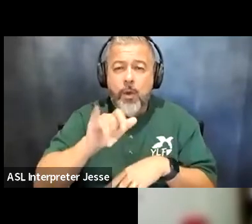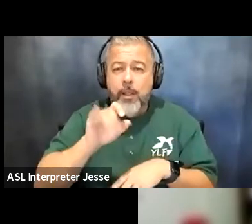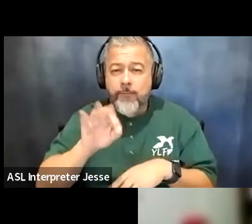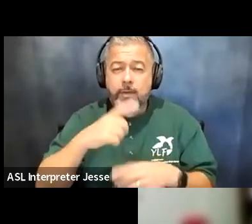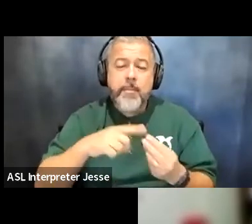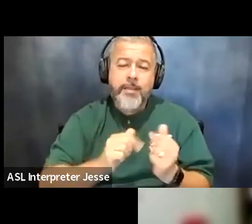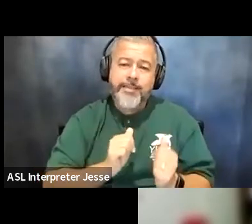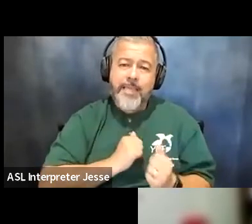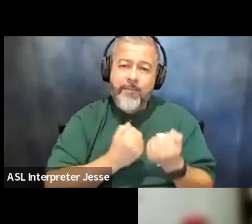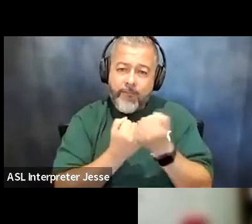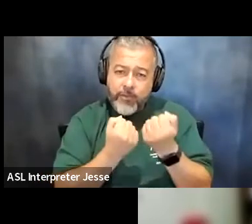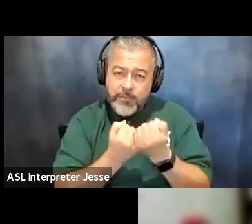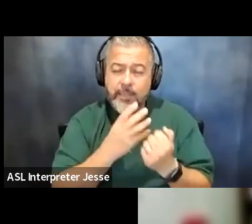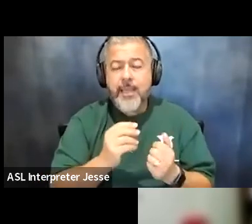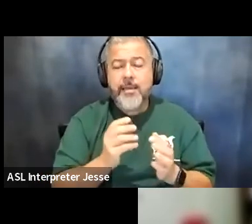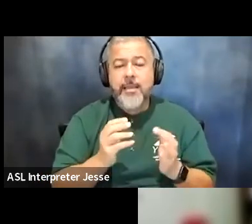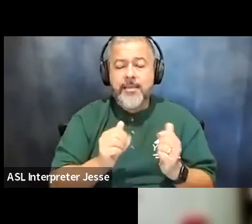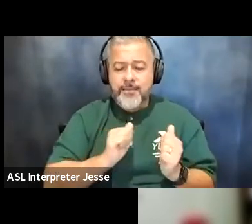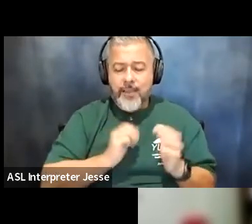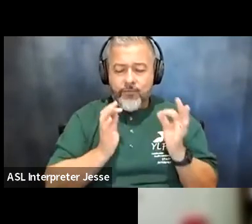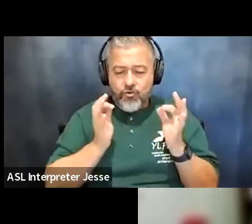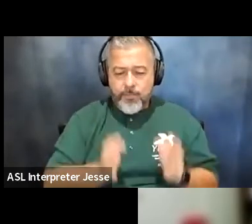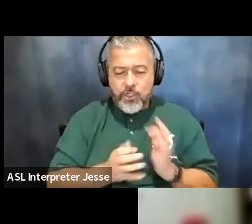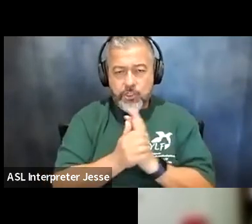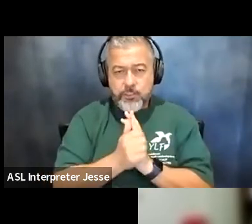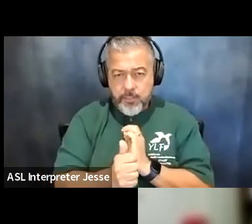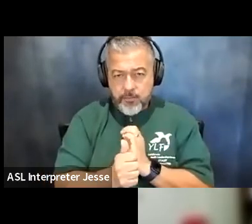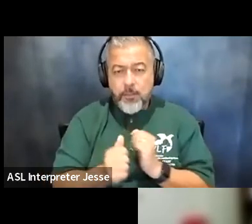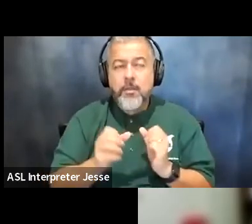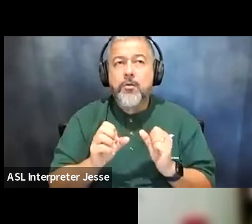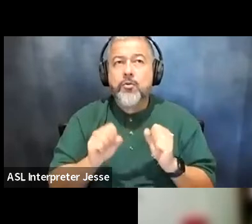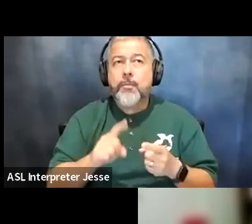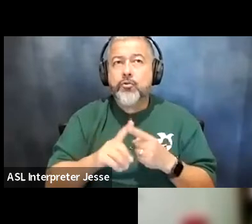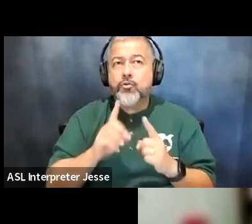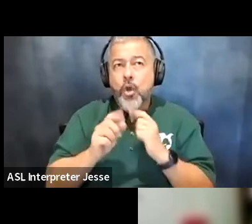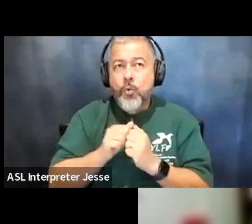and self-determination skills and so being able to talk to them about um how important